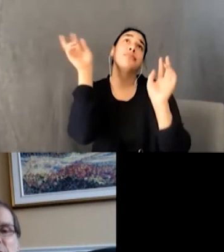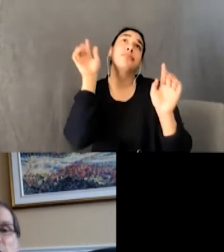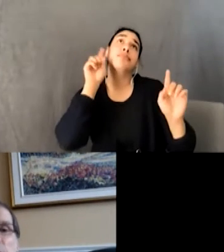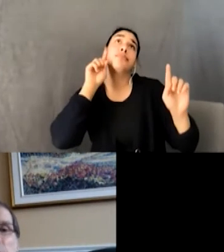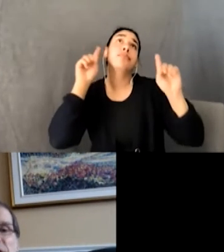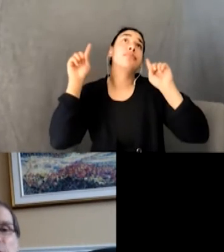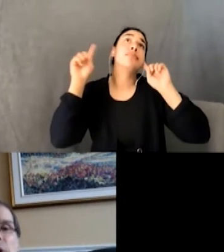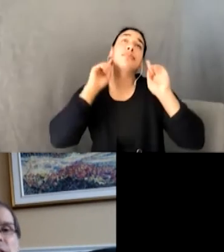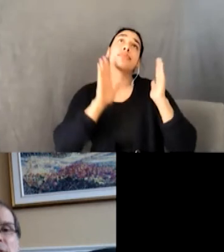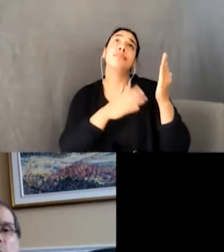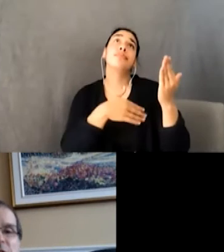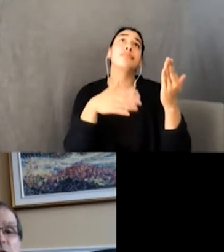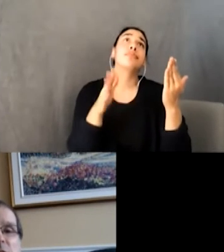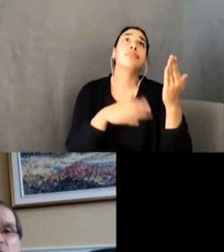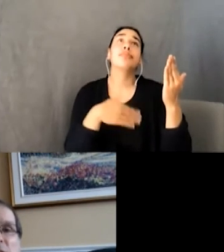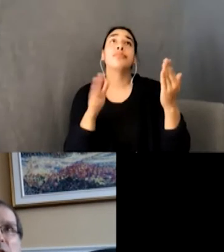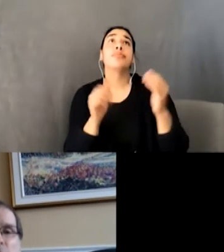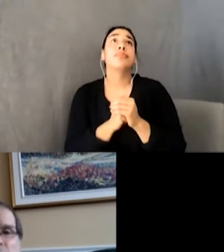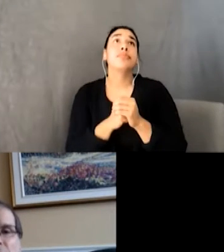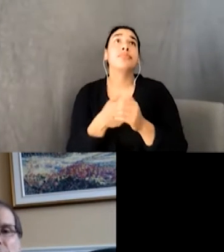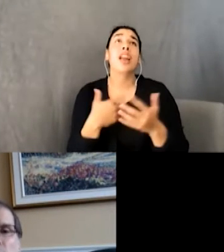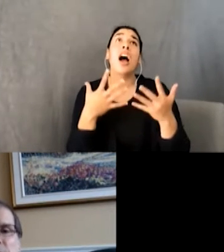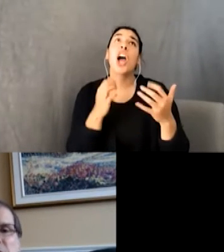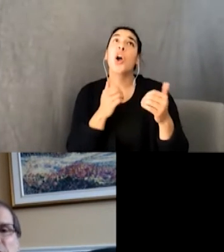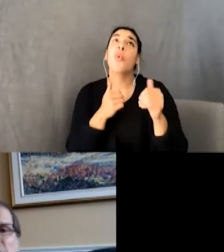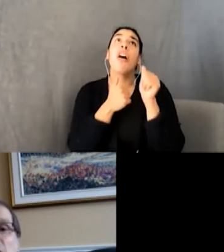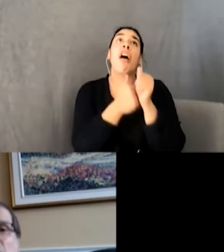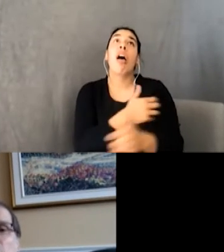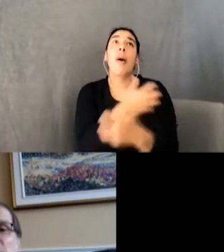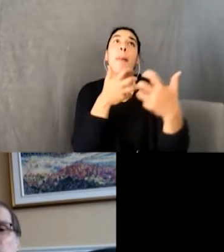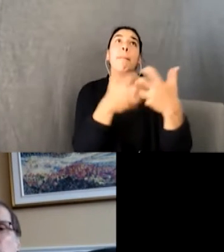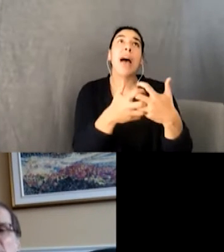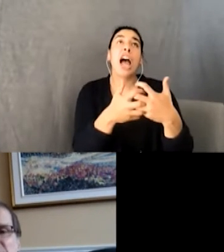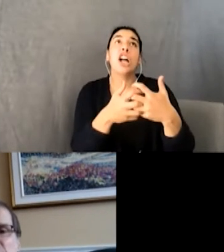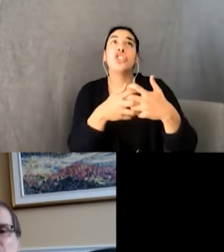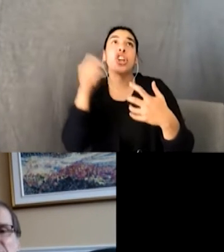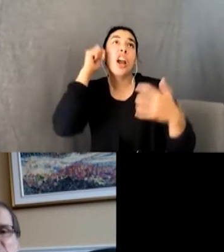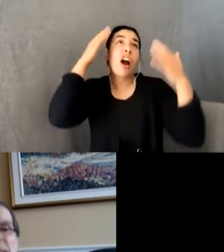but my school enforced a strict dress code with our uniforms. I once wore a studded bracelet and